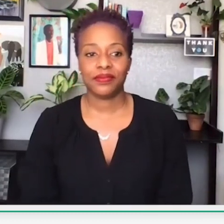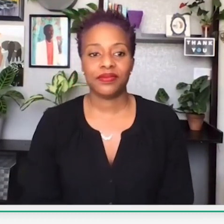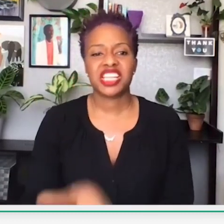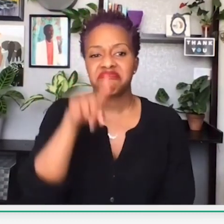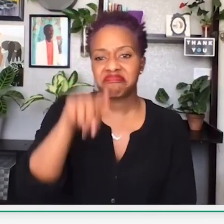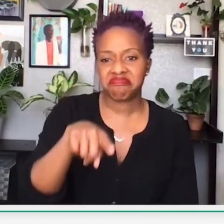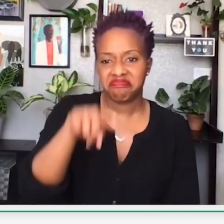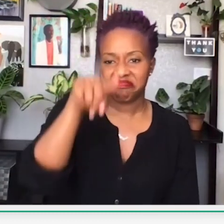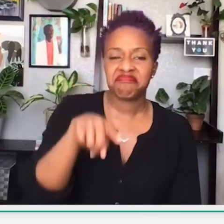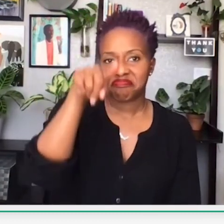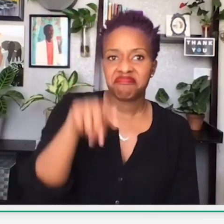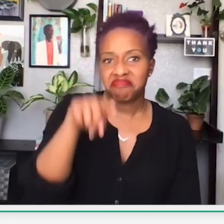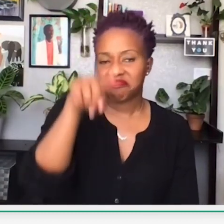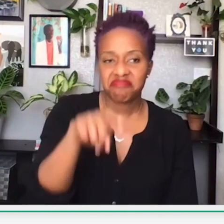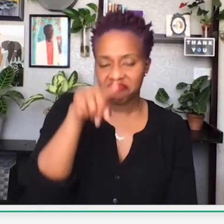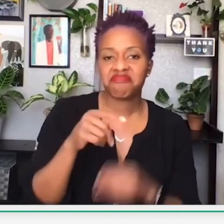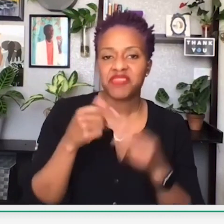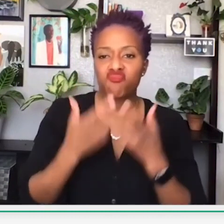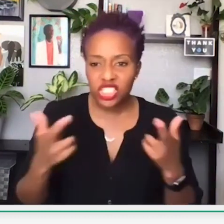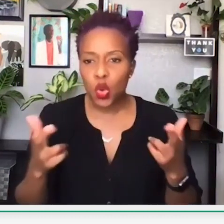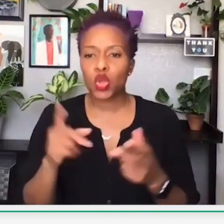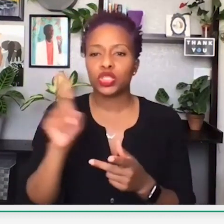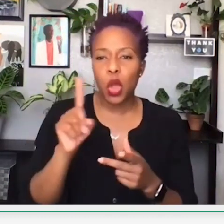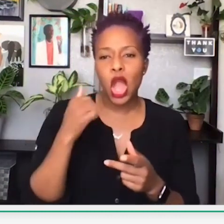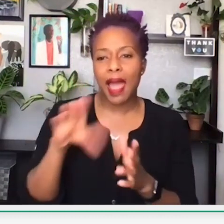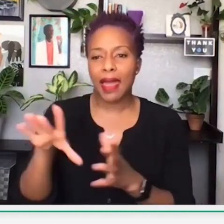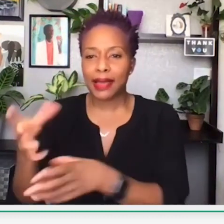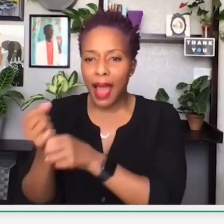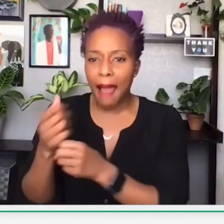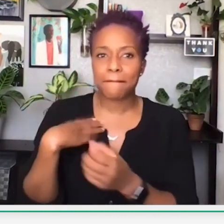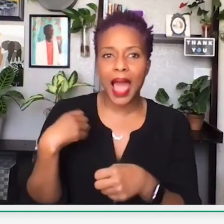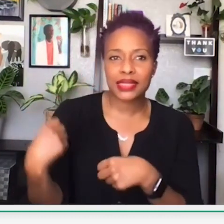Moving on to the next slide. So, here, listed, I have some references and resources